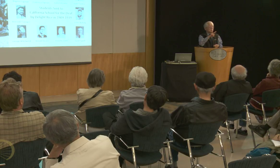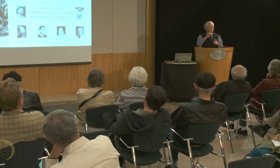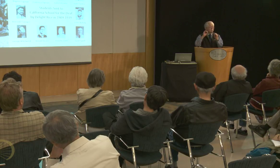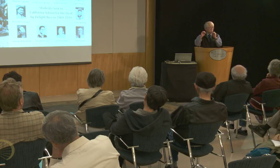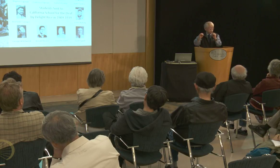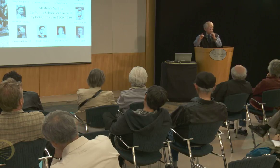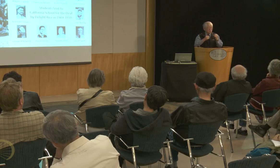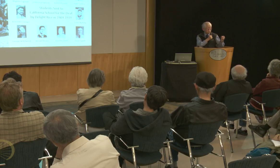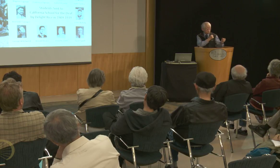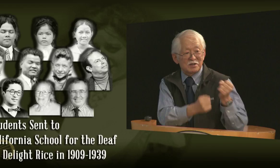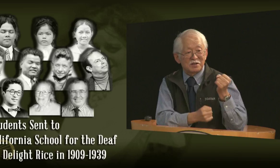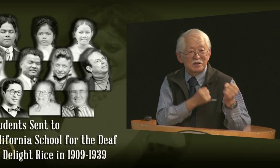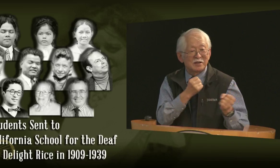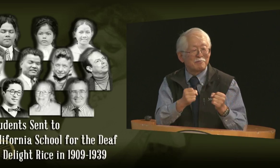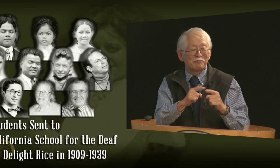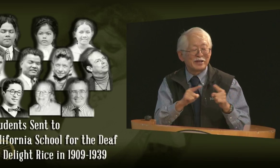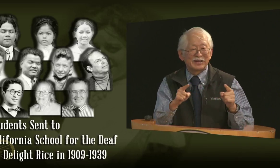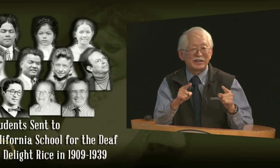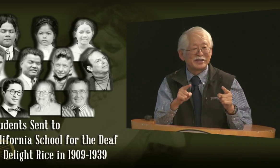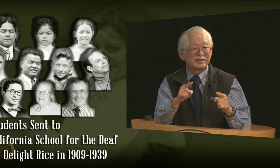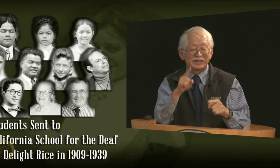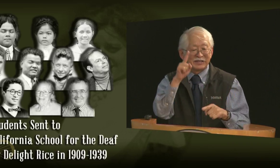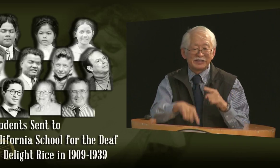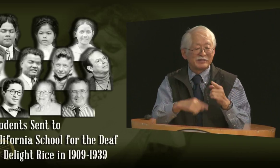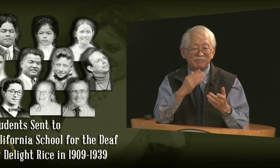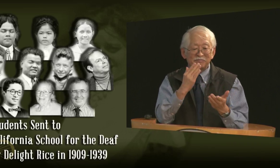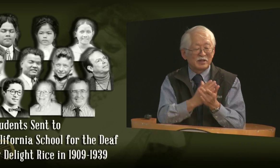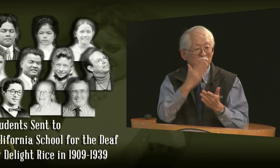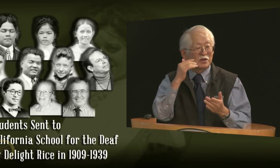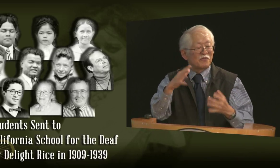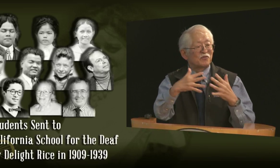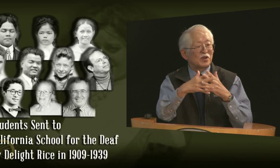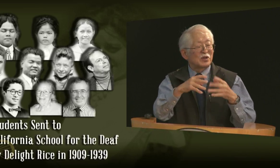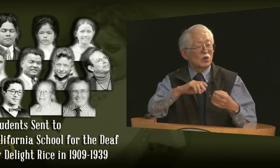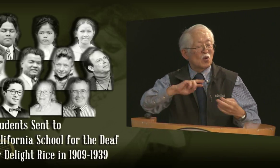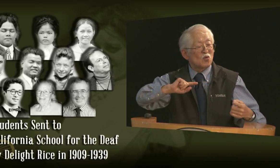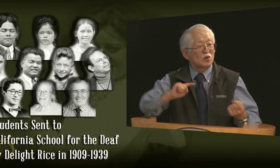and Freeman, Delight's brother, actually taught him official boxing,